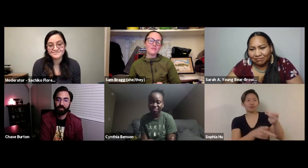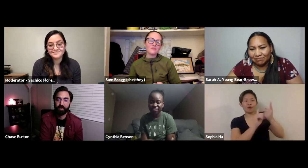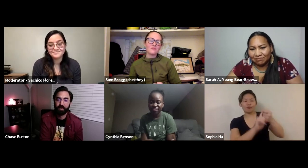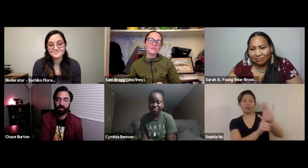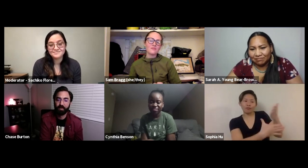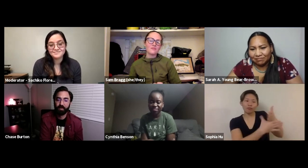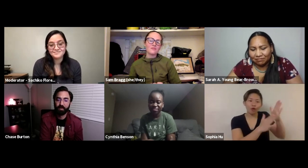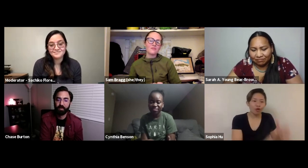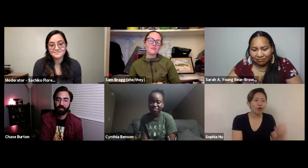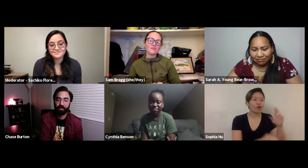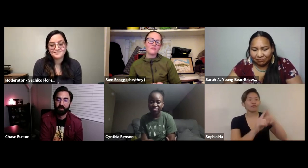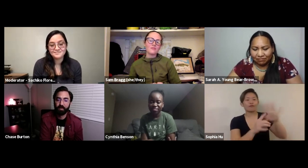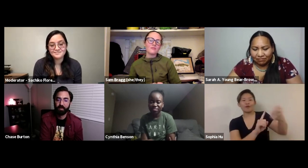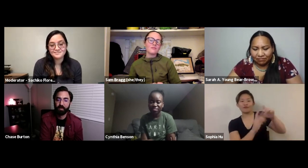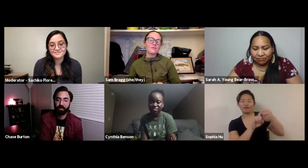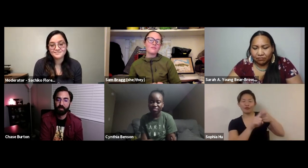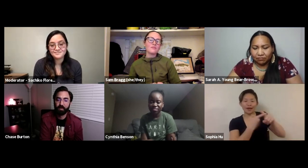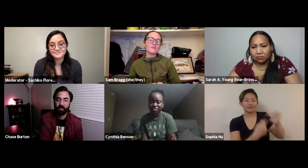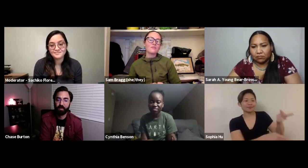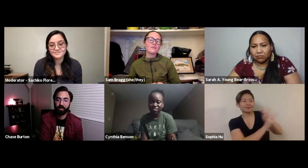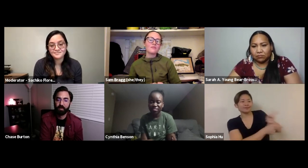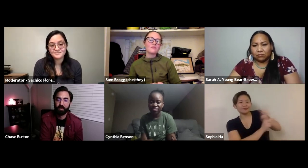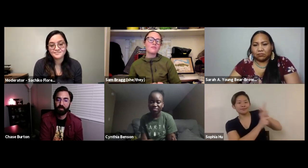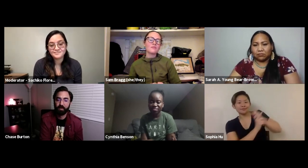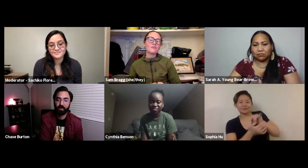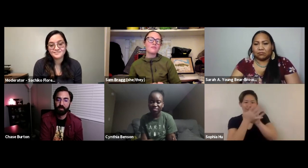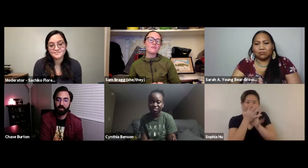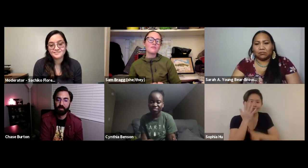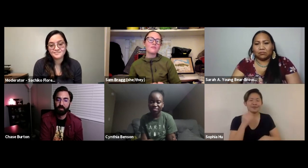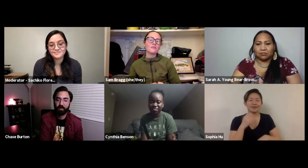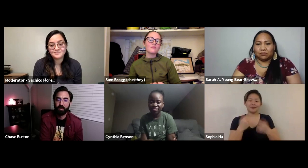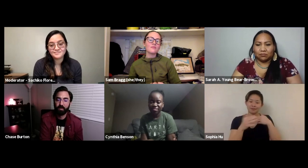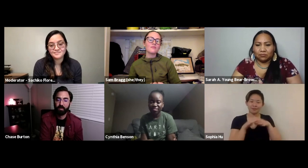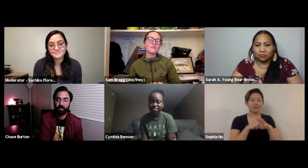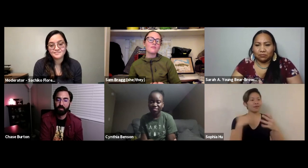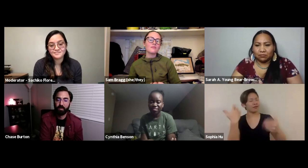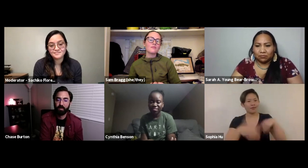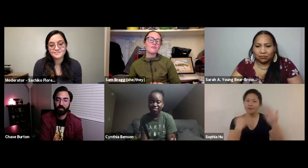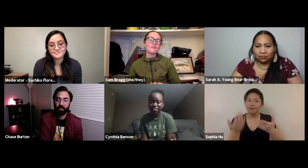with backpacking and what kind of backpack I should buy and so I was able to borrow some